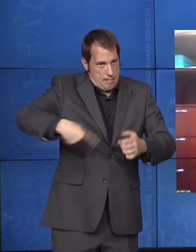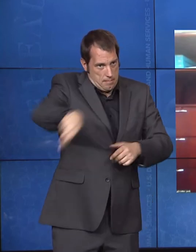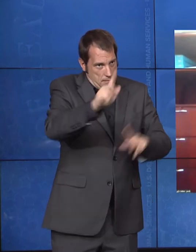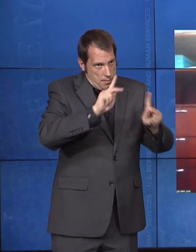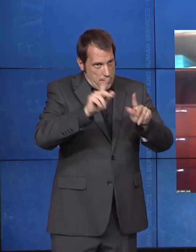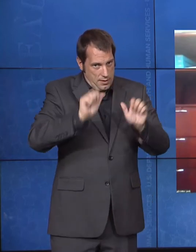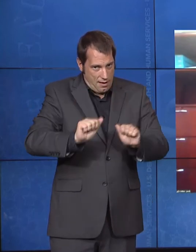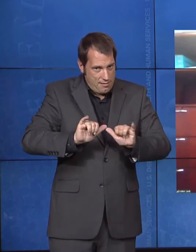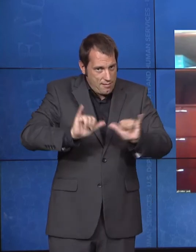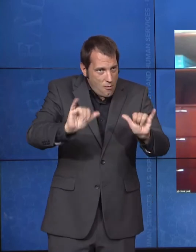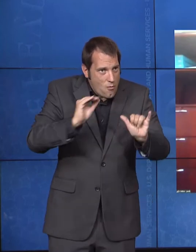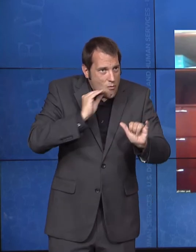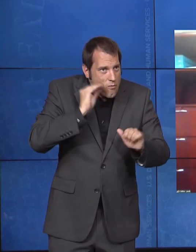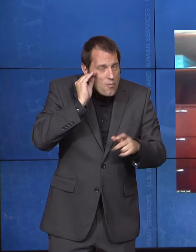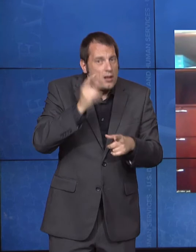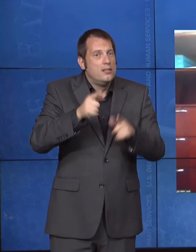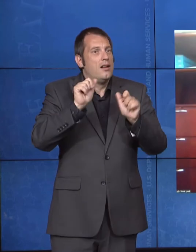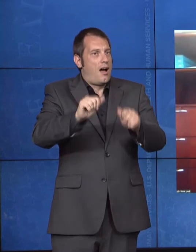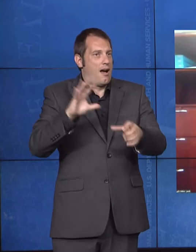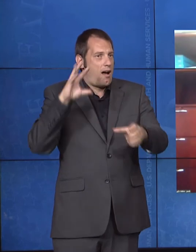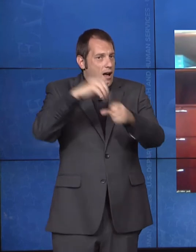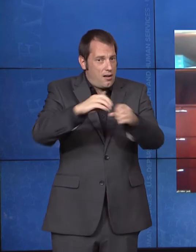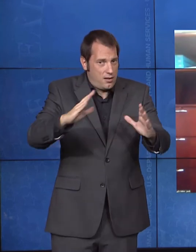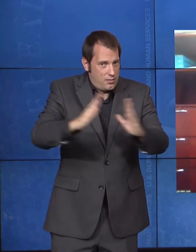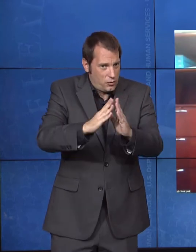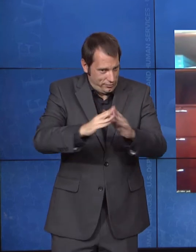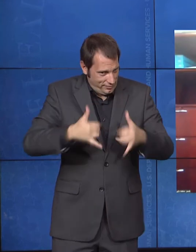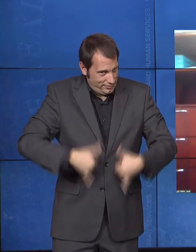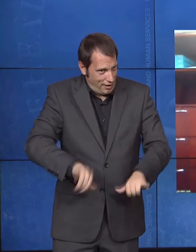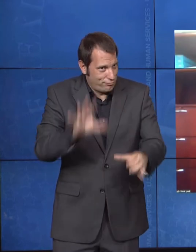has underscored the additional risks that come with living in congregate and institutional